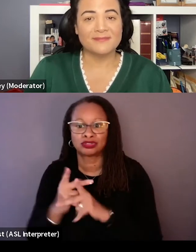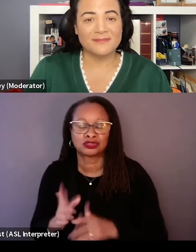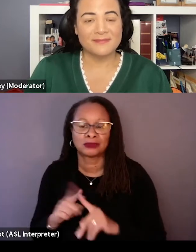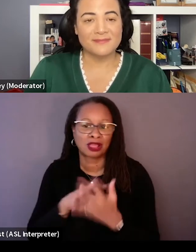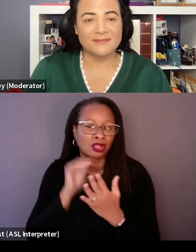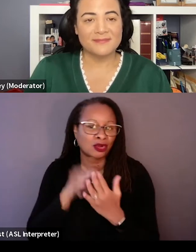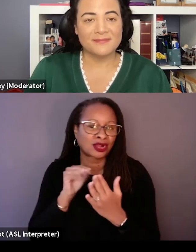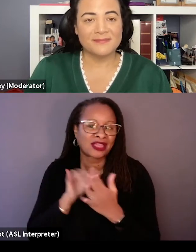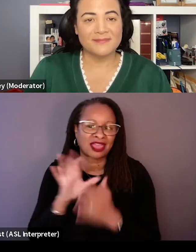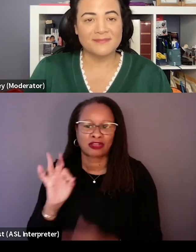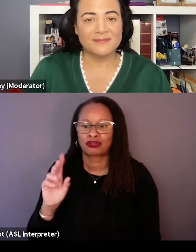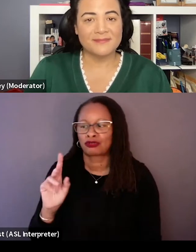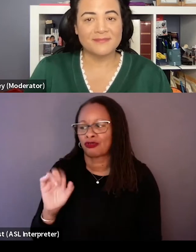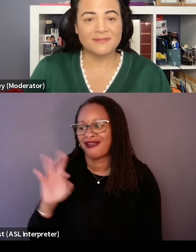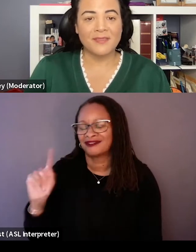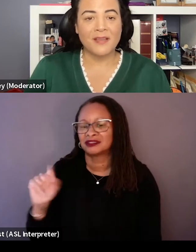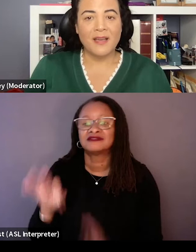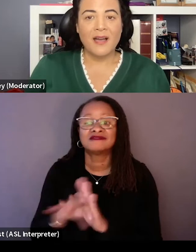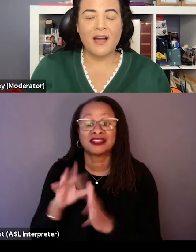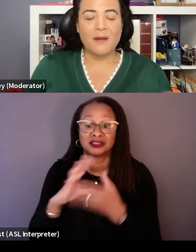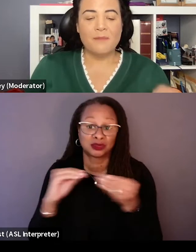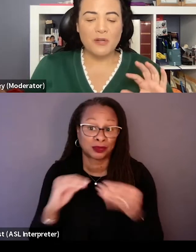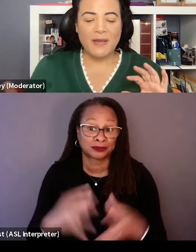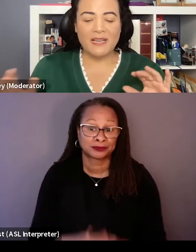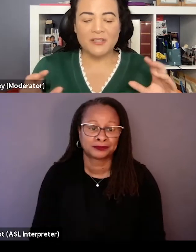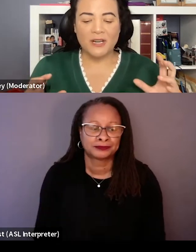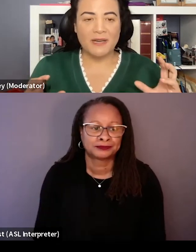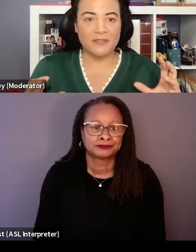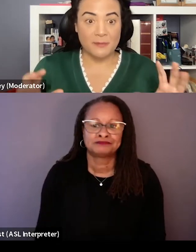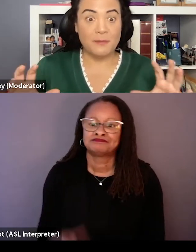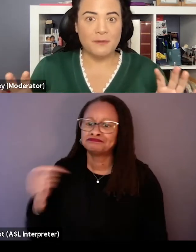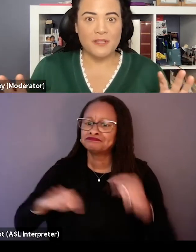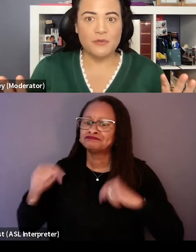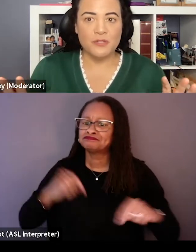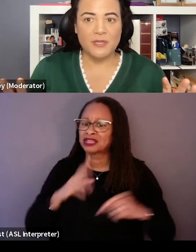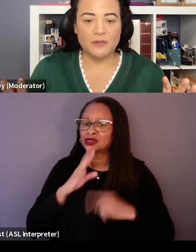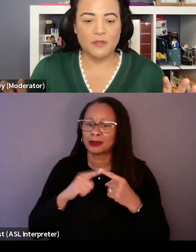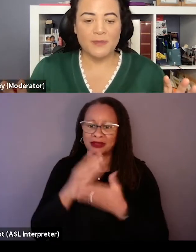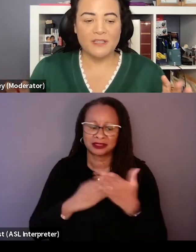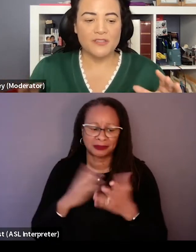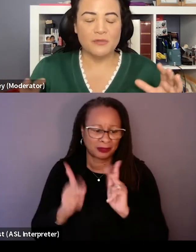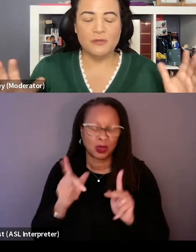that craft of finding the story. I wanna go back and talk about some of the people that you do interview because you,